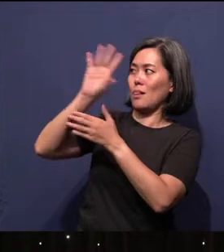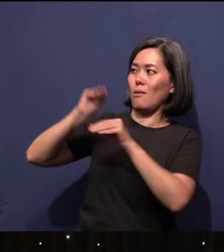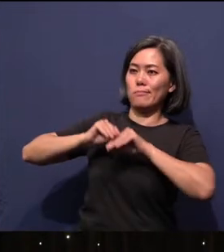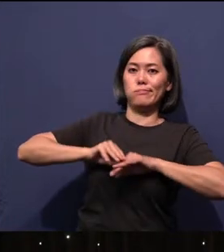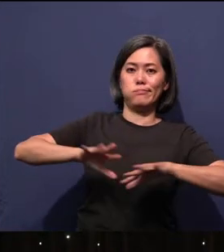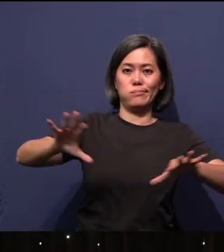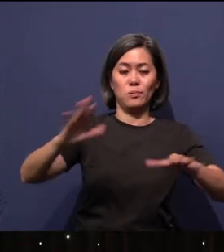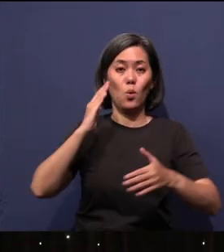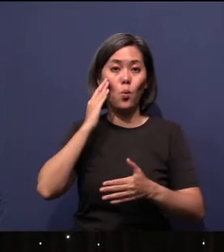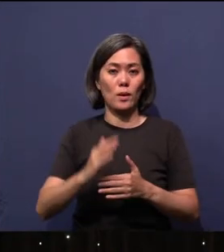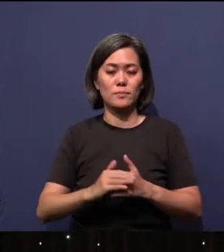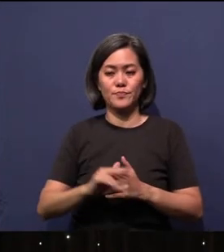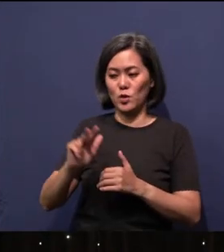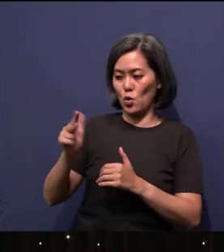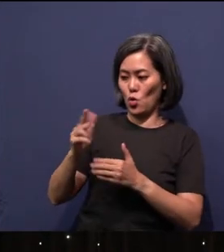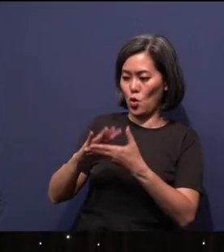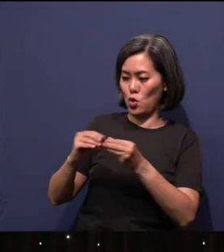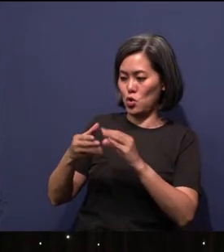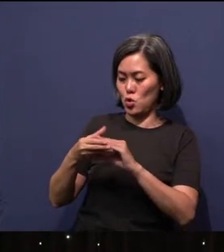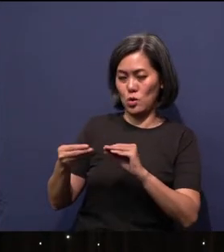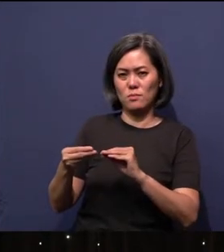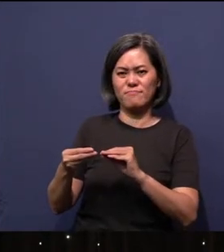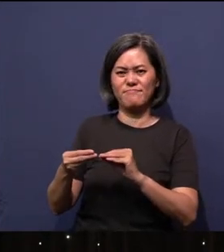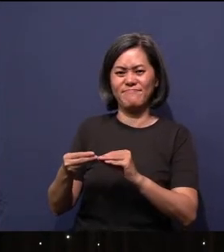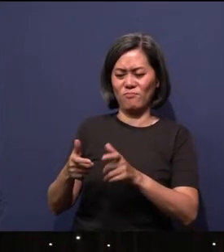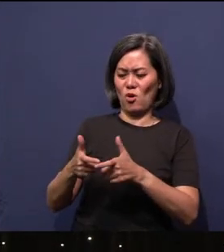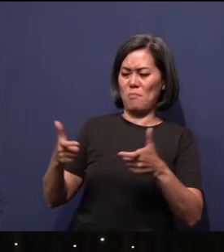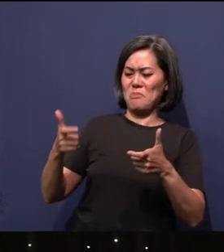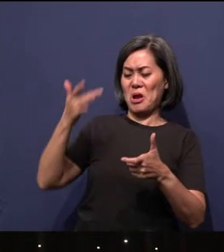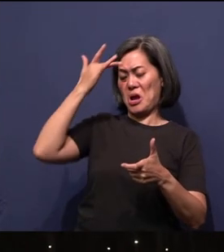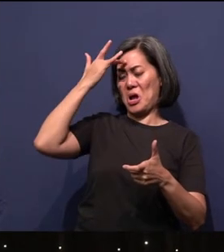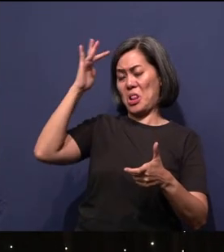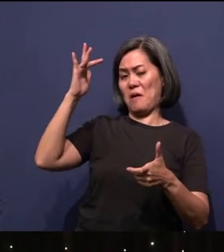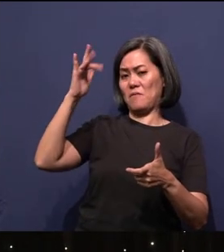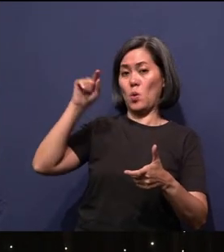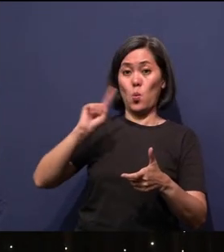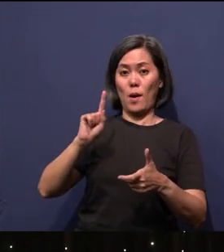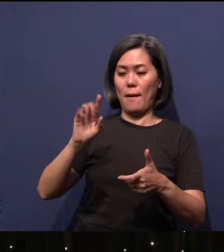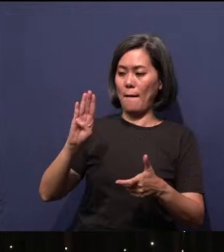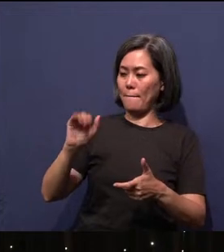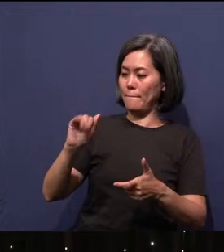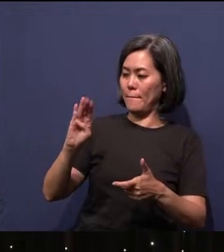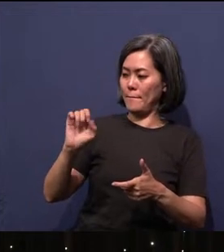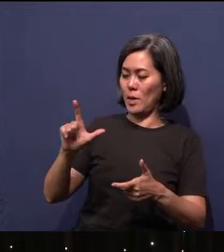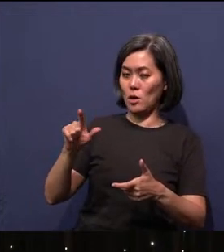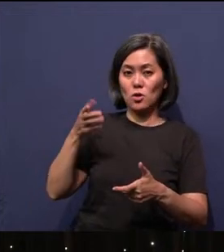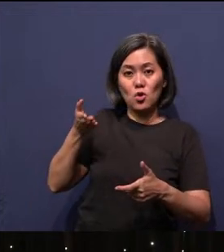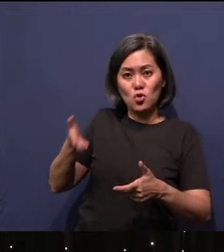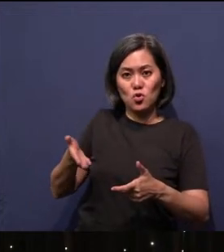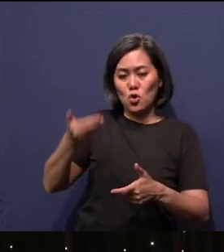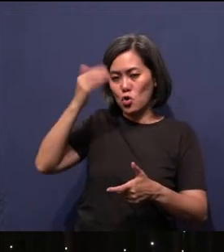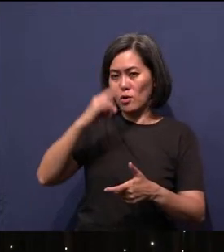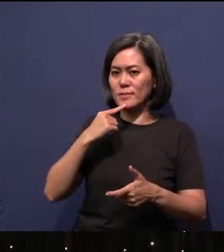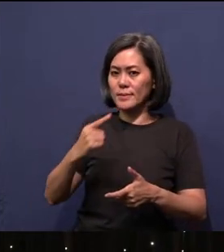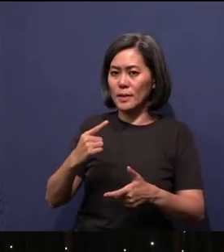The third story is in man's cleverness at Babel. Here God says, "I want you to grow